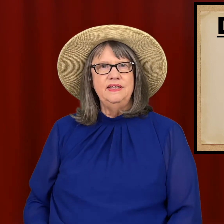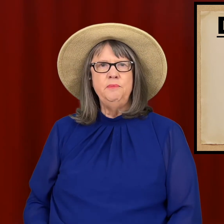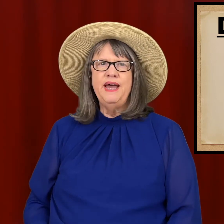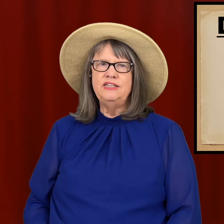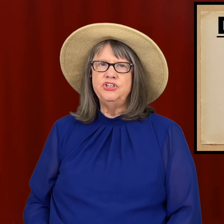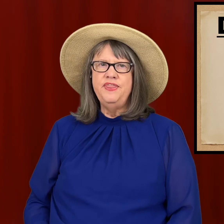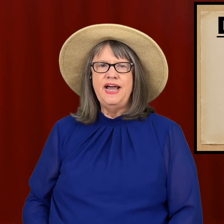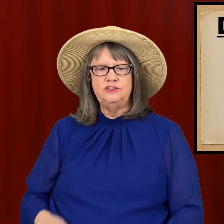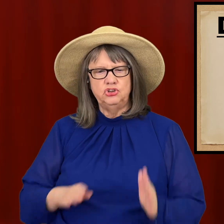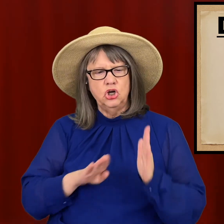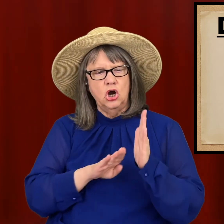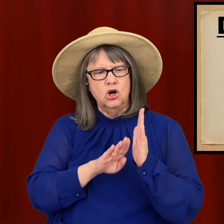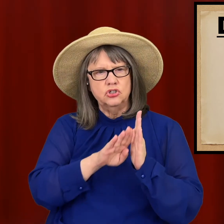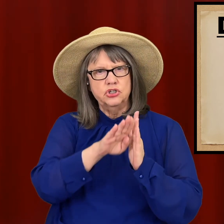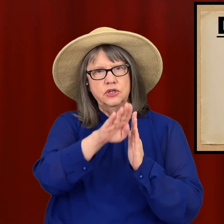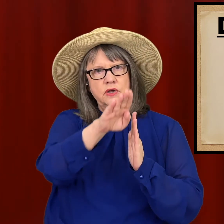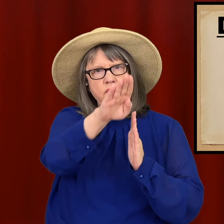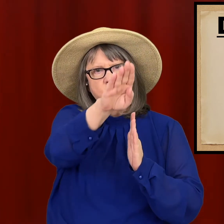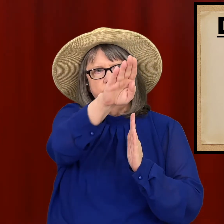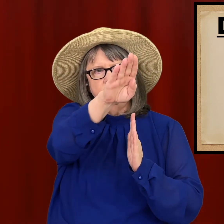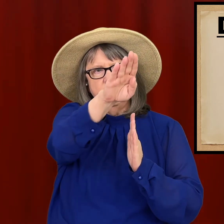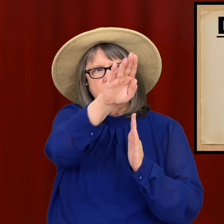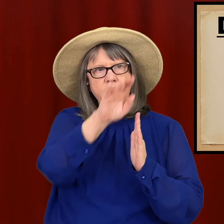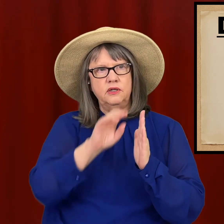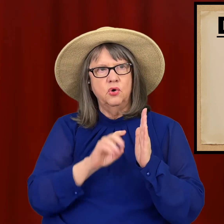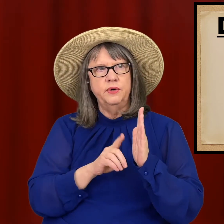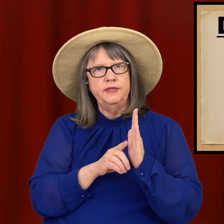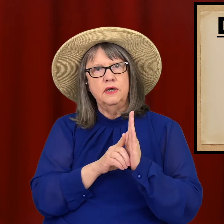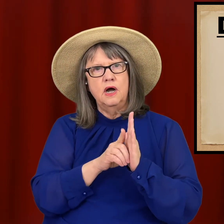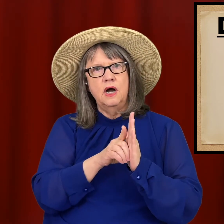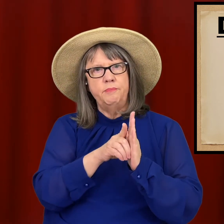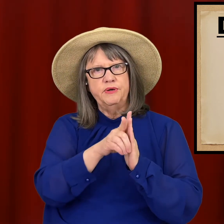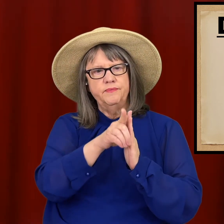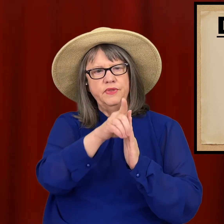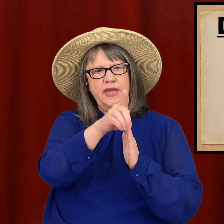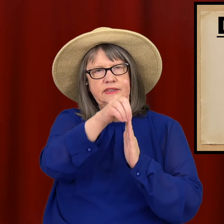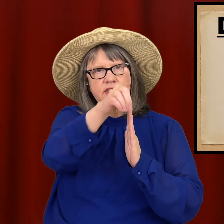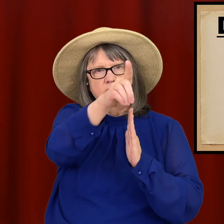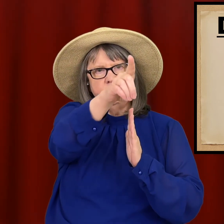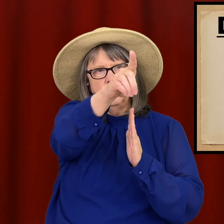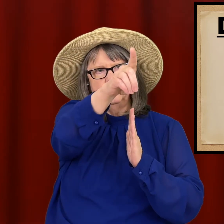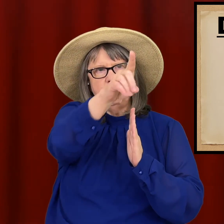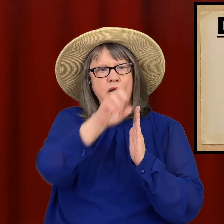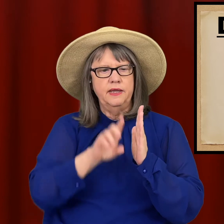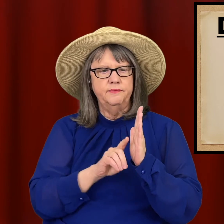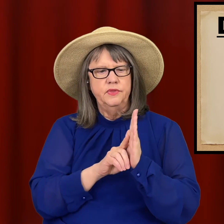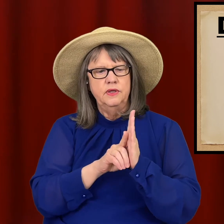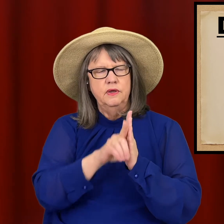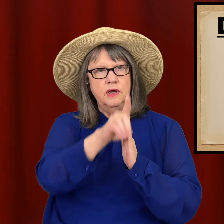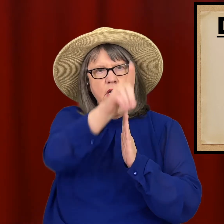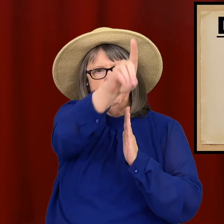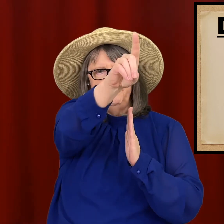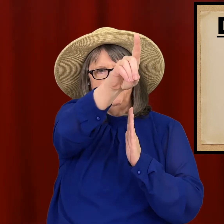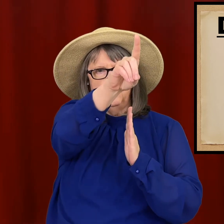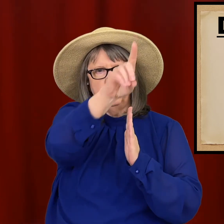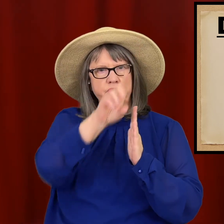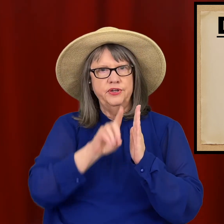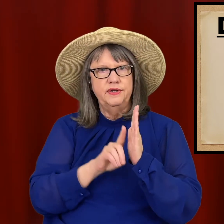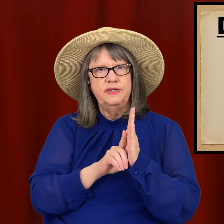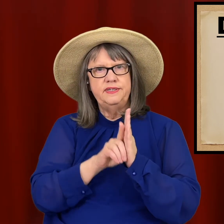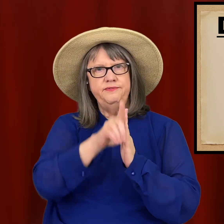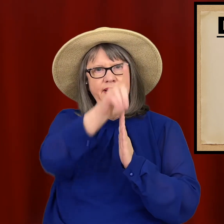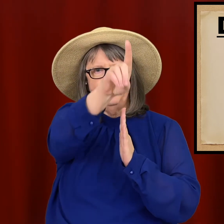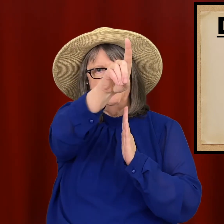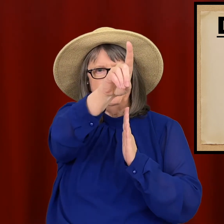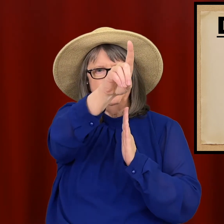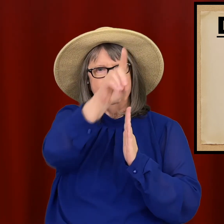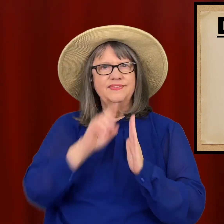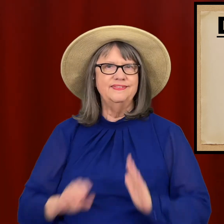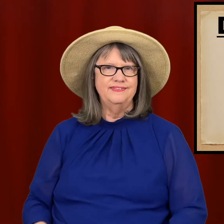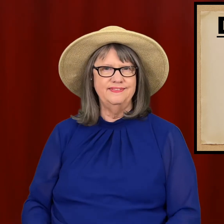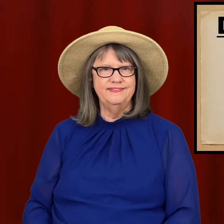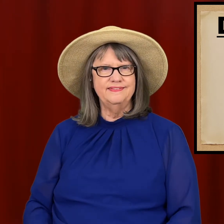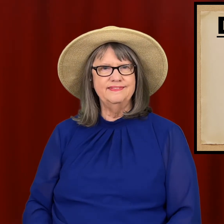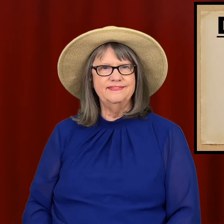Imagine that chart with a line going up as time goes by. Up and forward. DEVELOP.